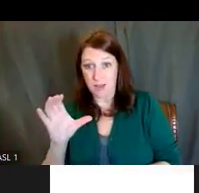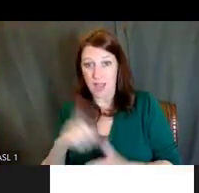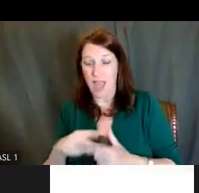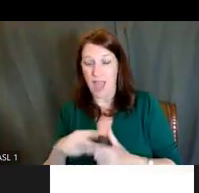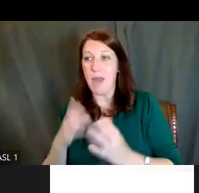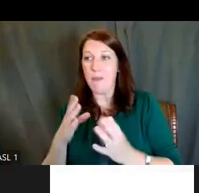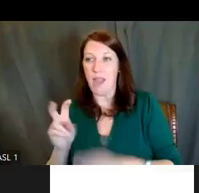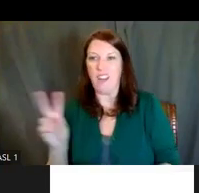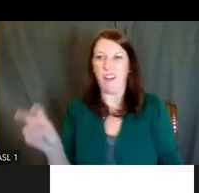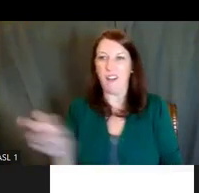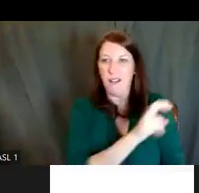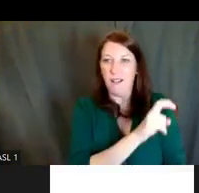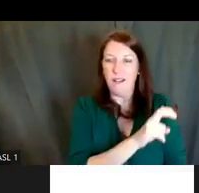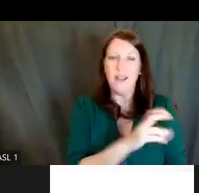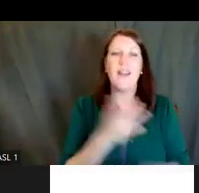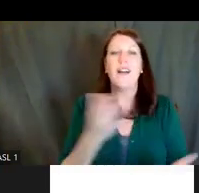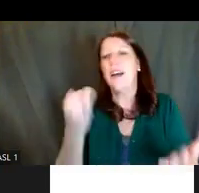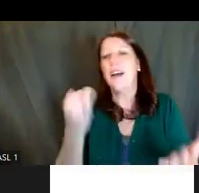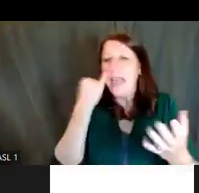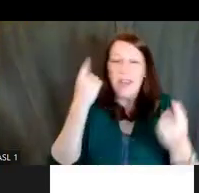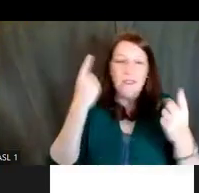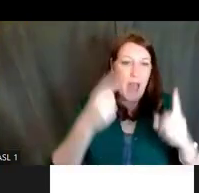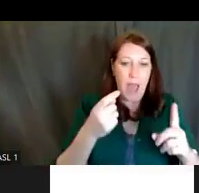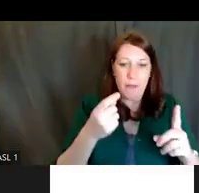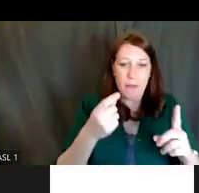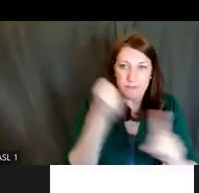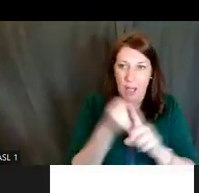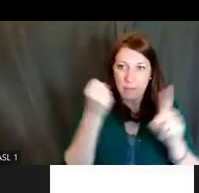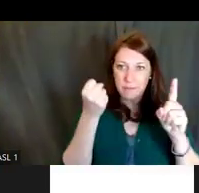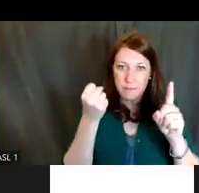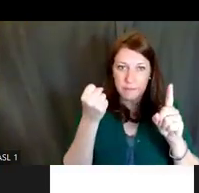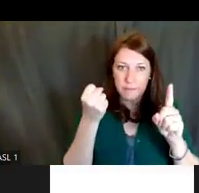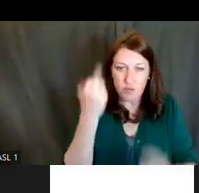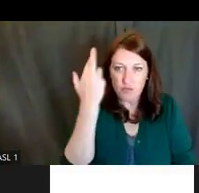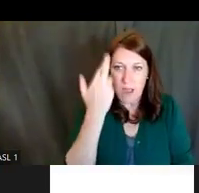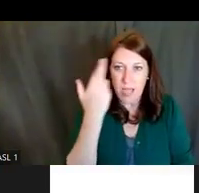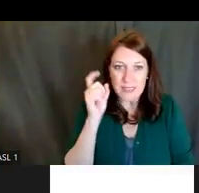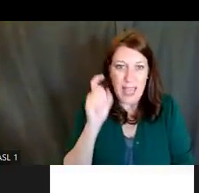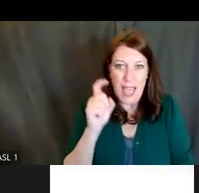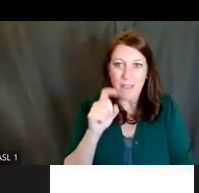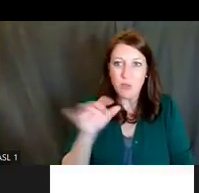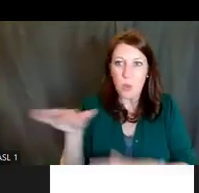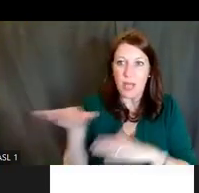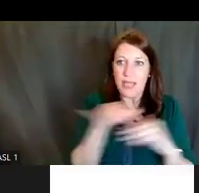and you find yourself in a situation where you must leave your current position,